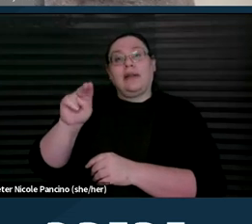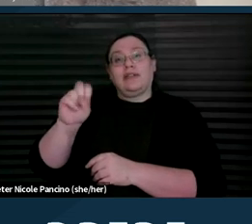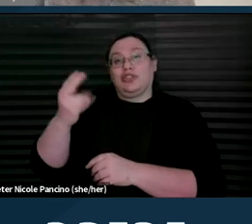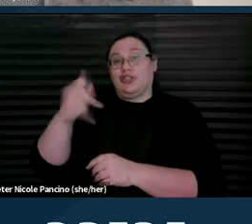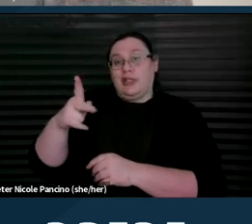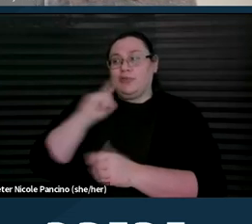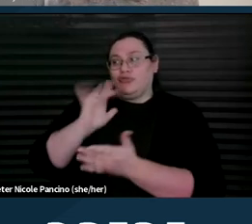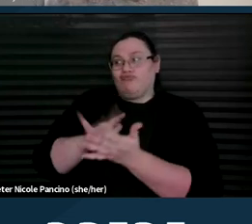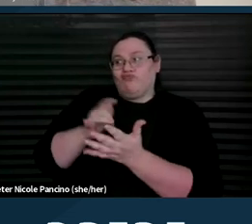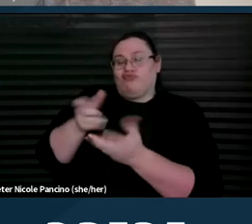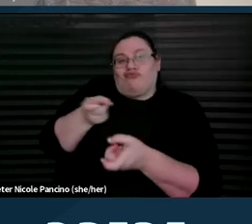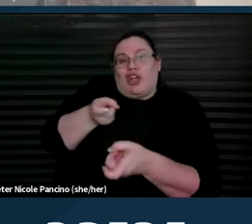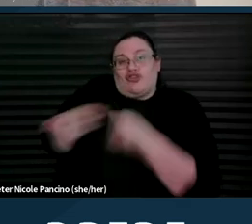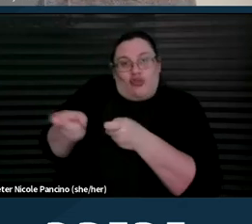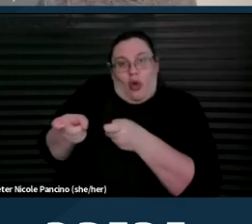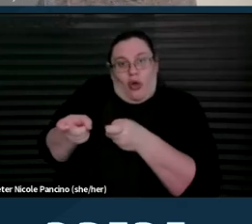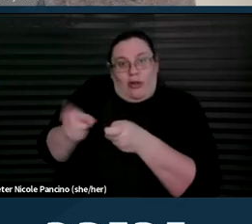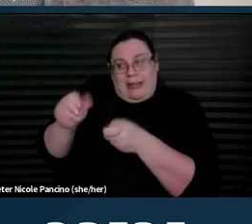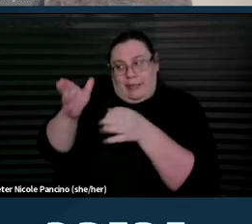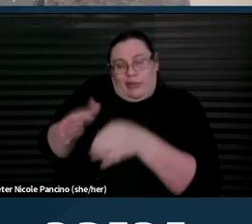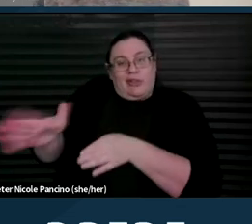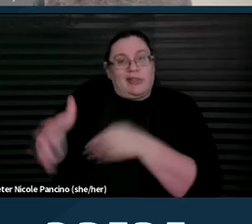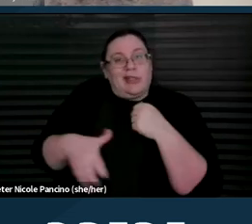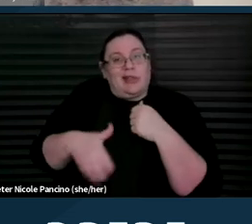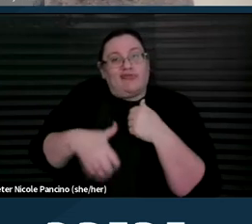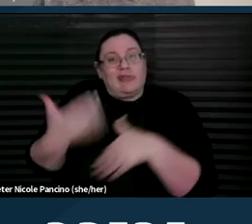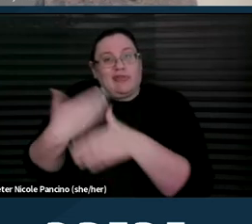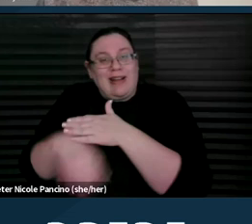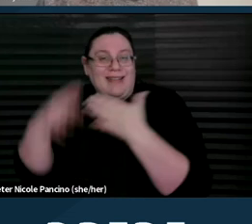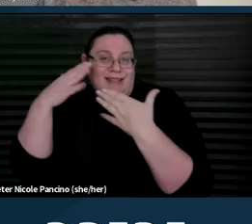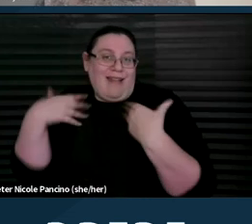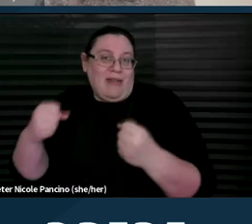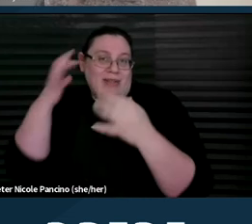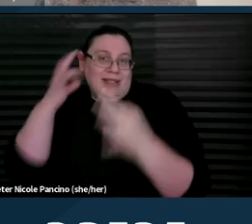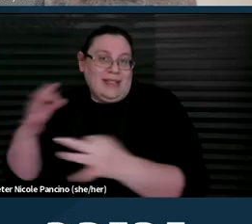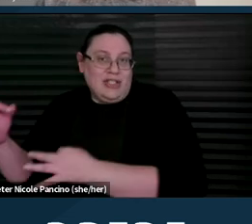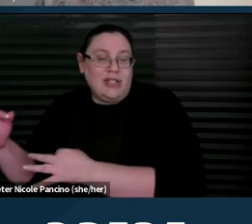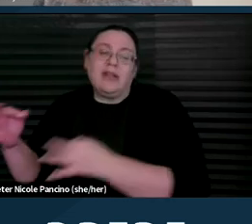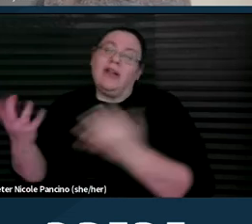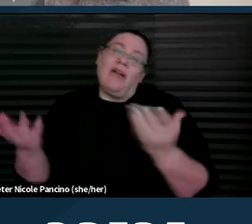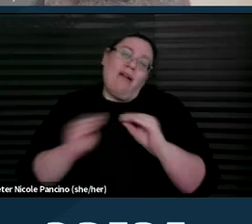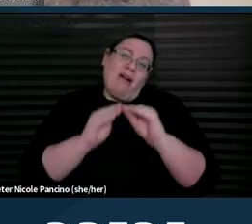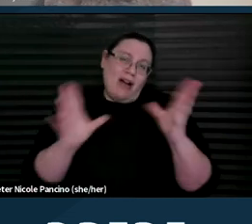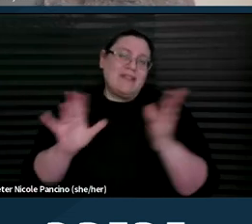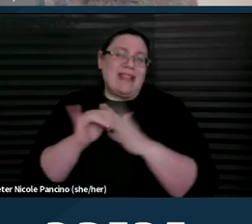over a disabled person's reproductive health decisions. And obviously, this can prevent some disabled people